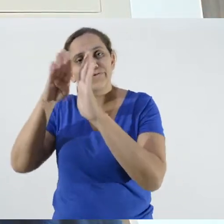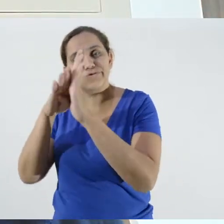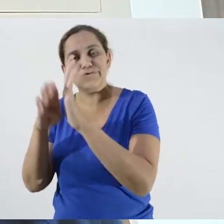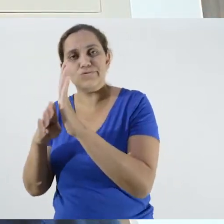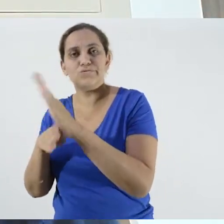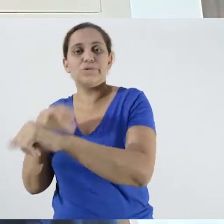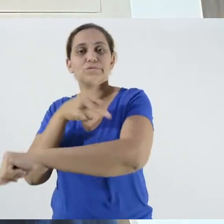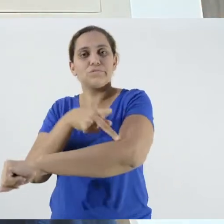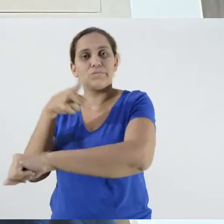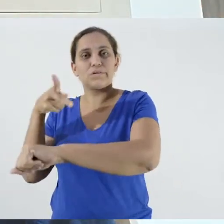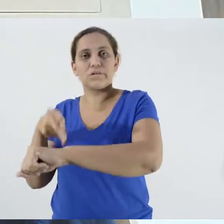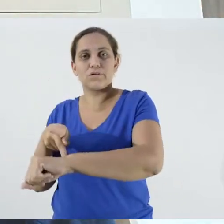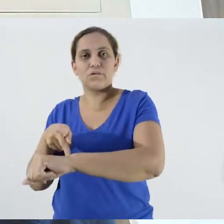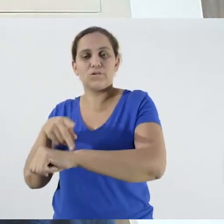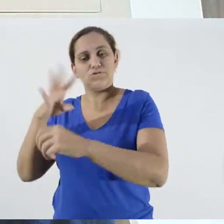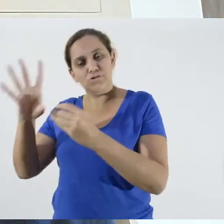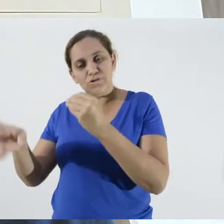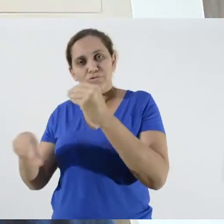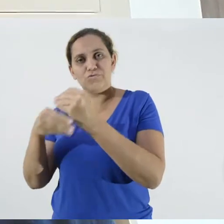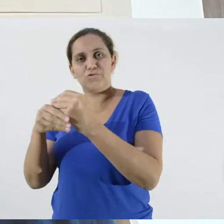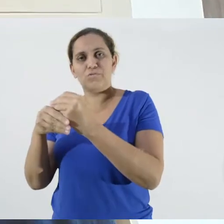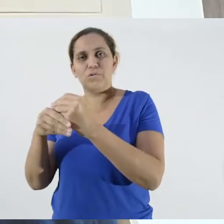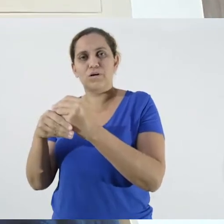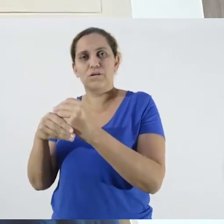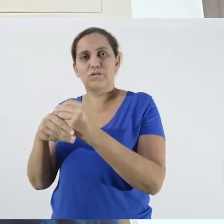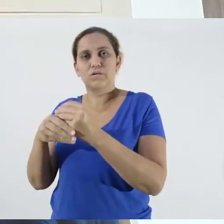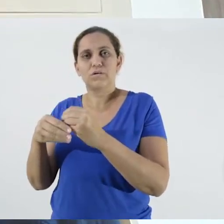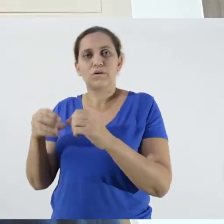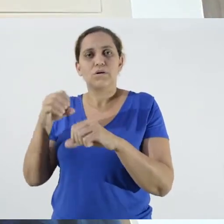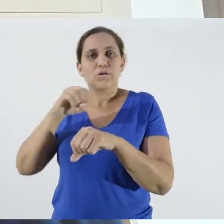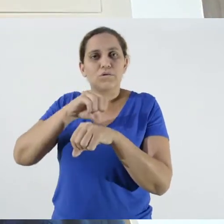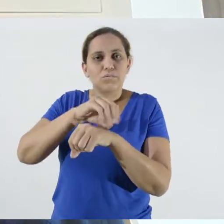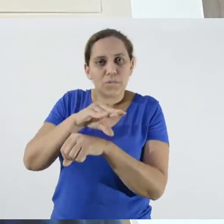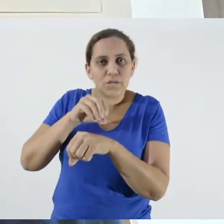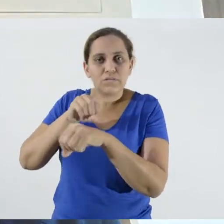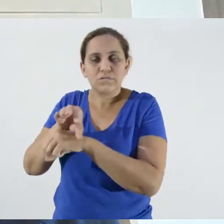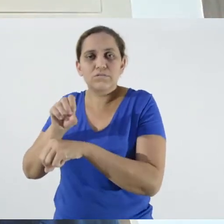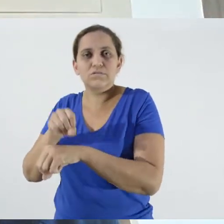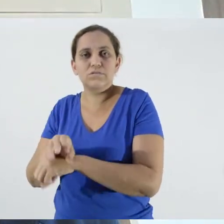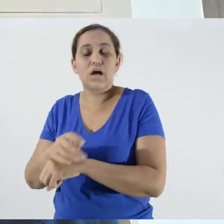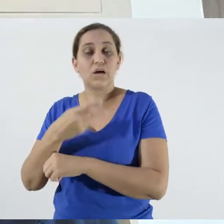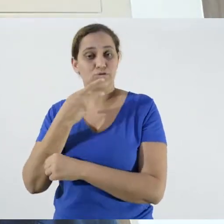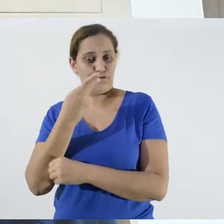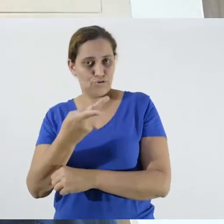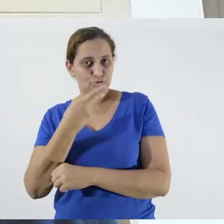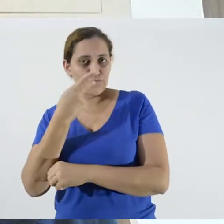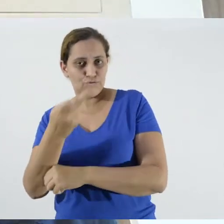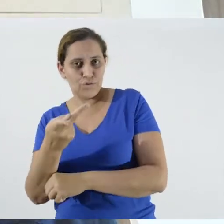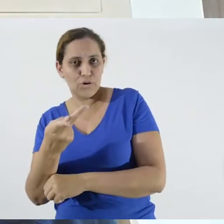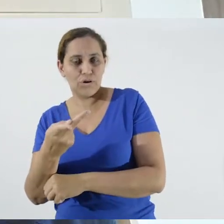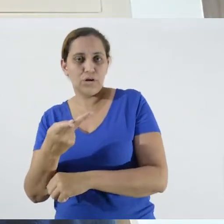consisting of voice messages, infographics and